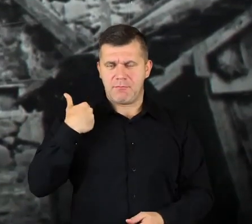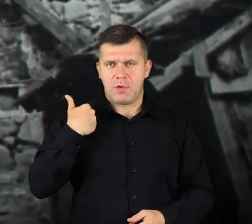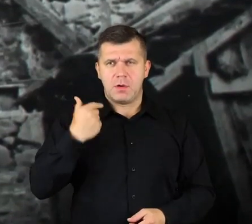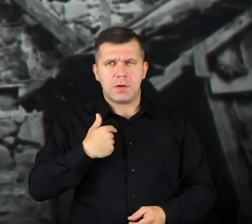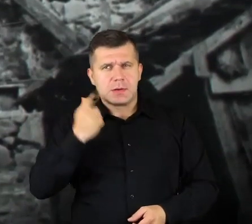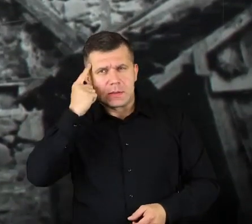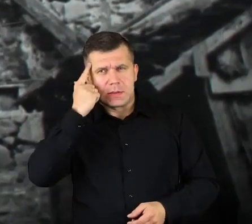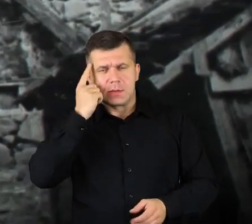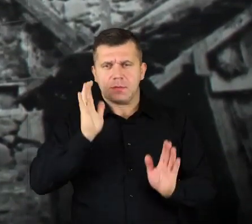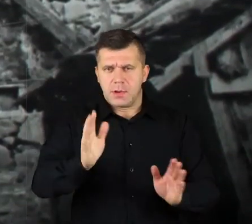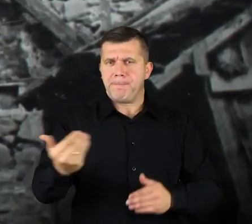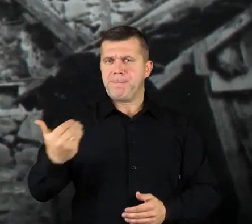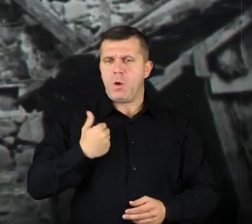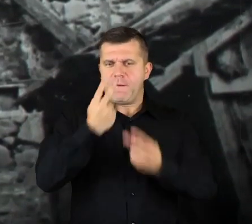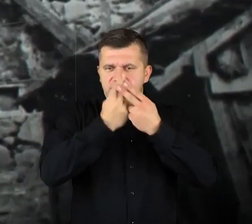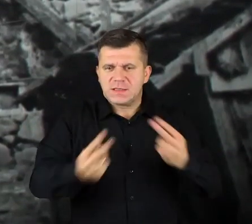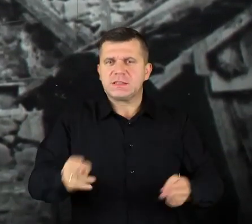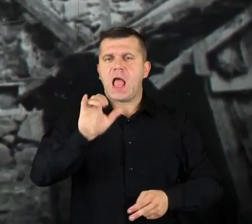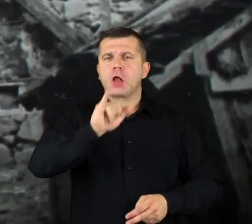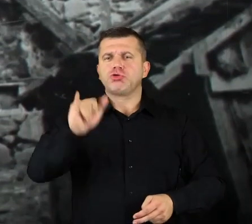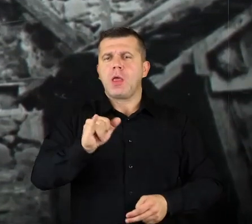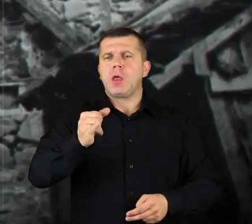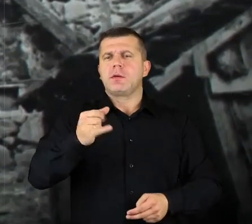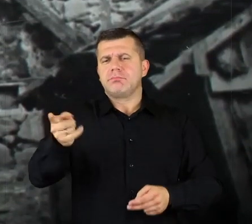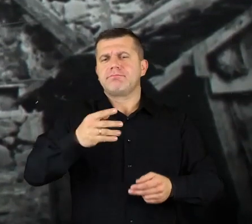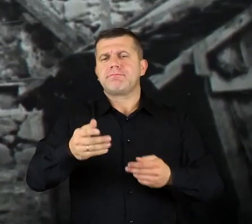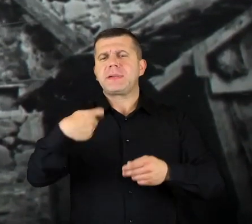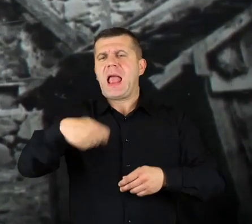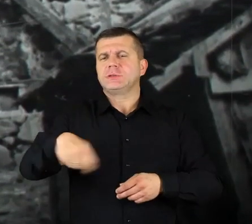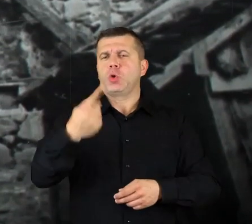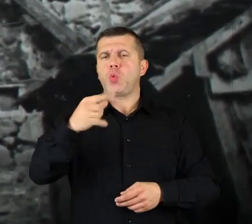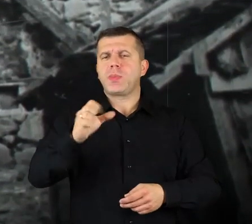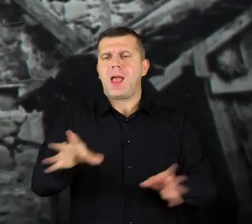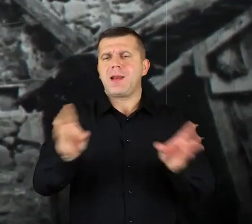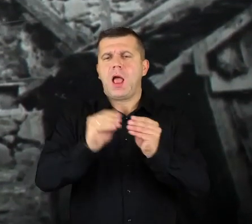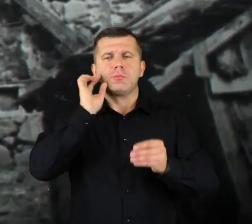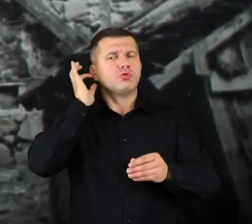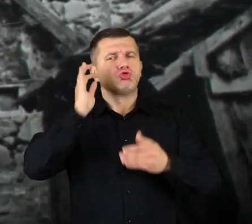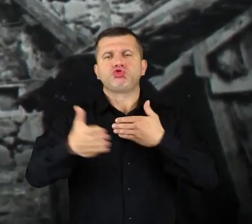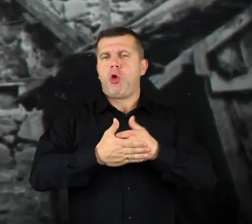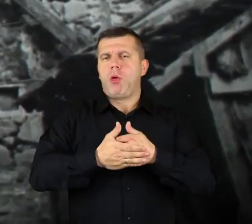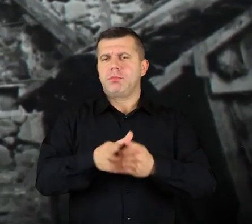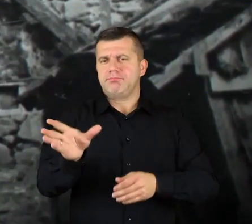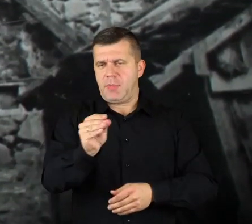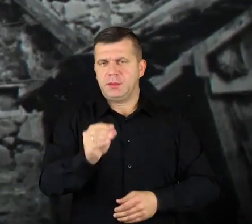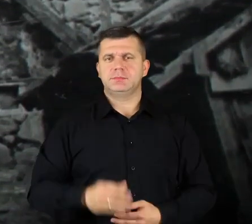if I don’t mess up the date, we were visited by Andrzej Duda, and the First Lady, Mrs. Duda.